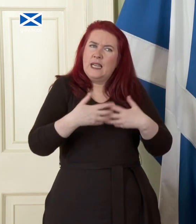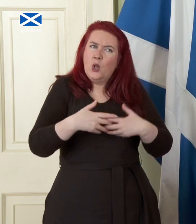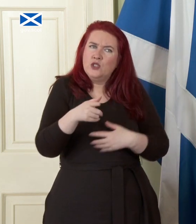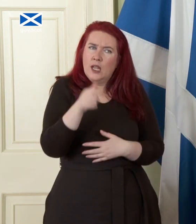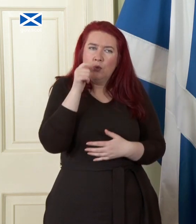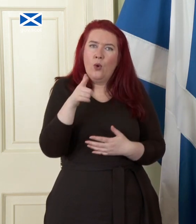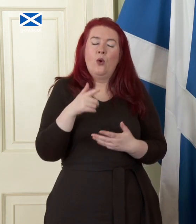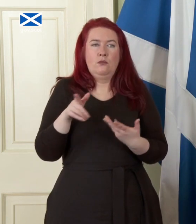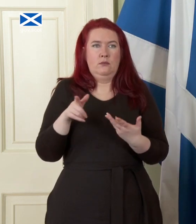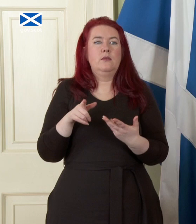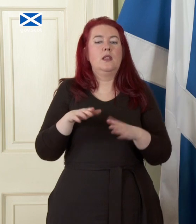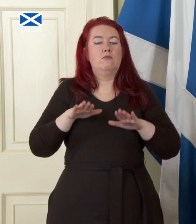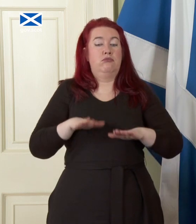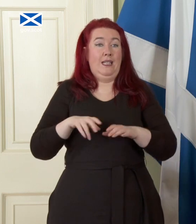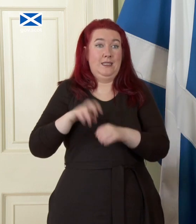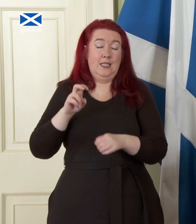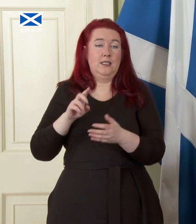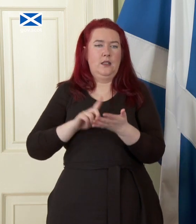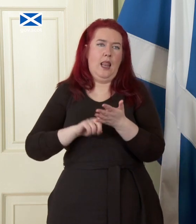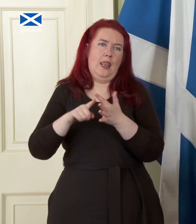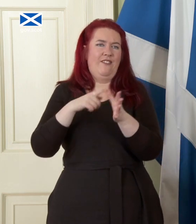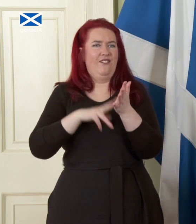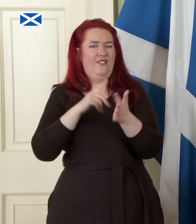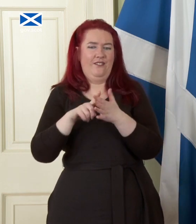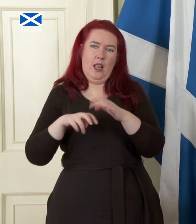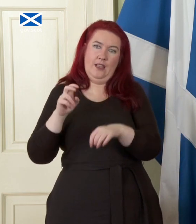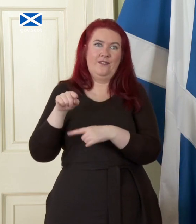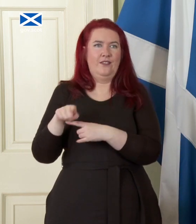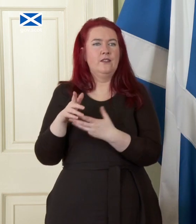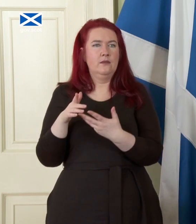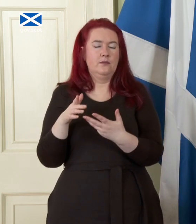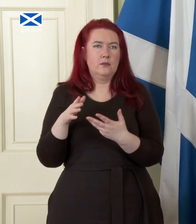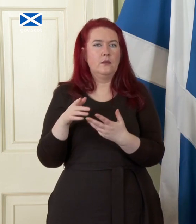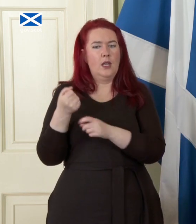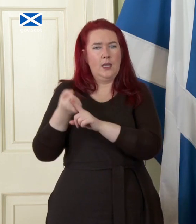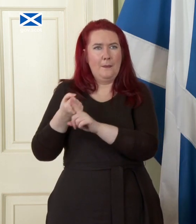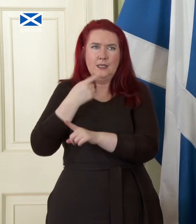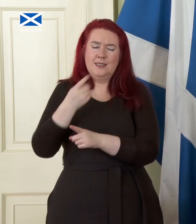leave campaign in 2016 that unspecified technology would lead to border crossings I think everyone